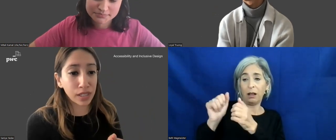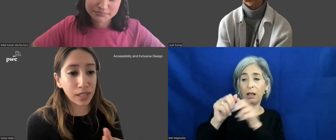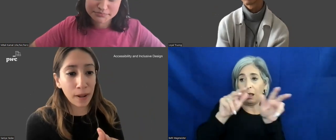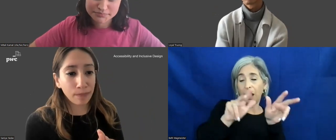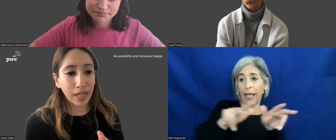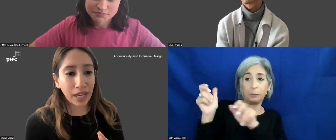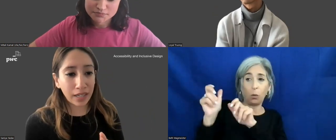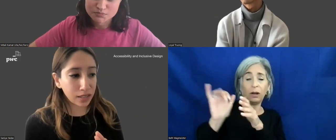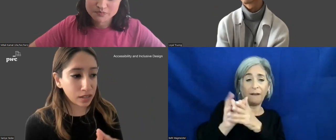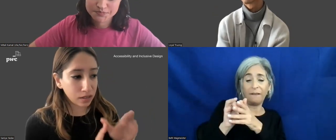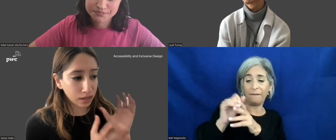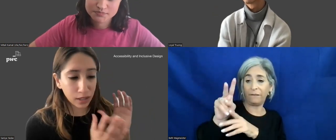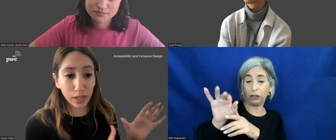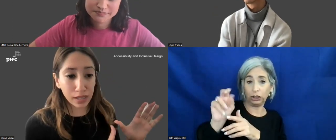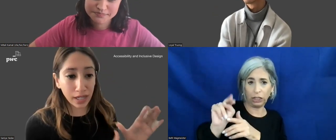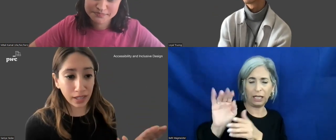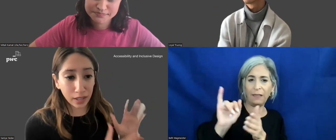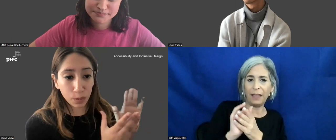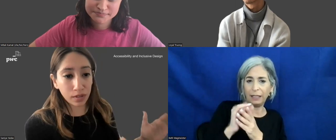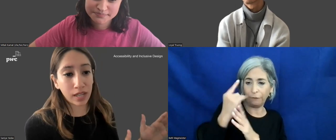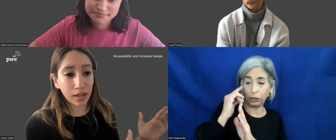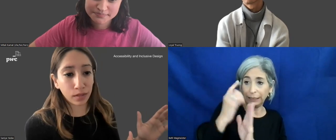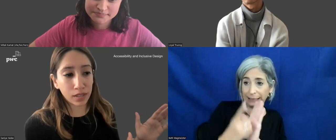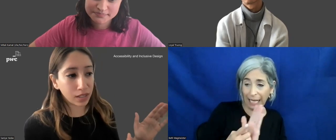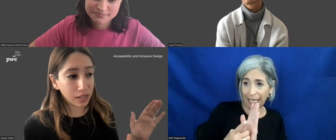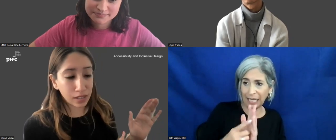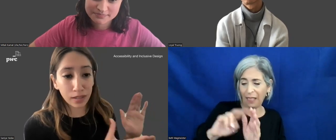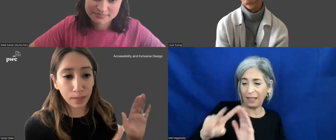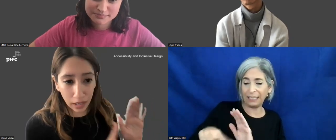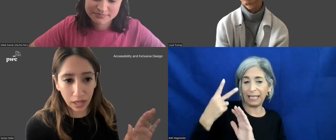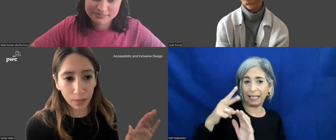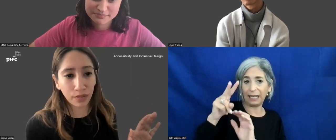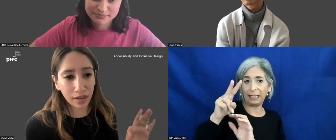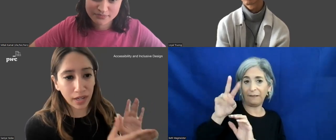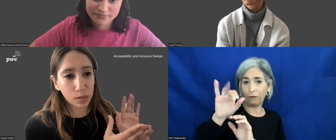version that is here is a design, export the second version that says Herrera mark-up of